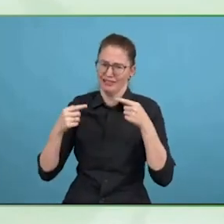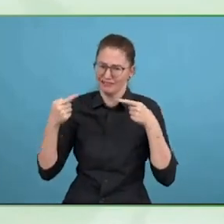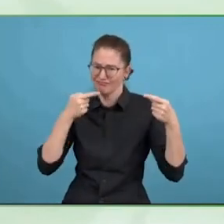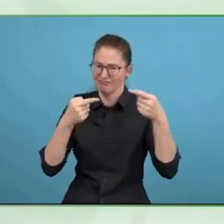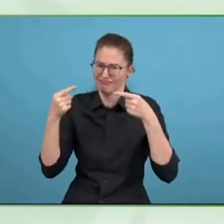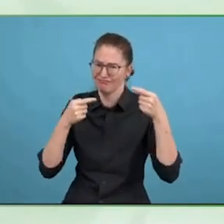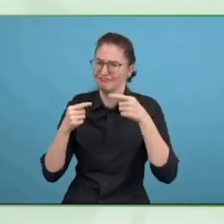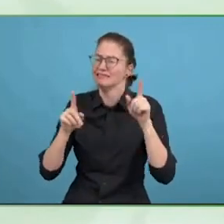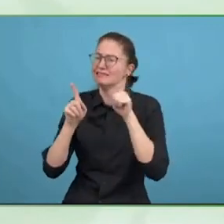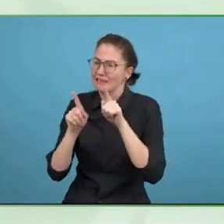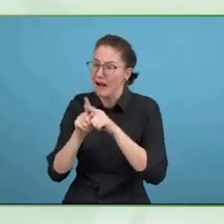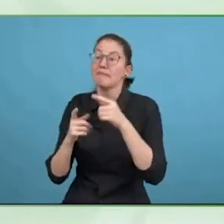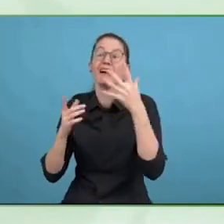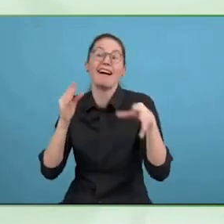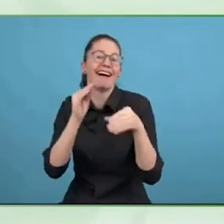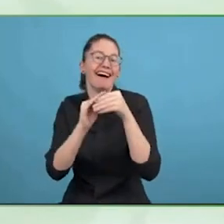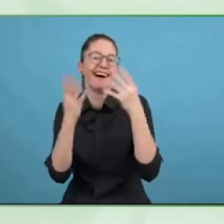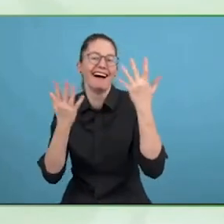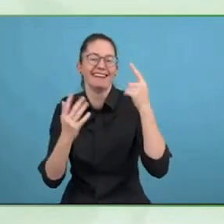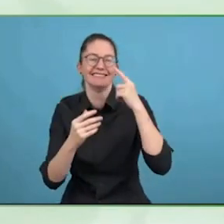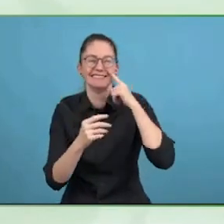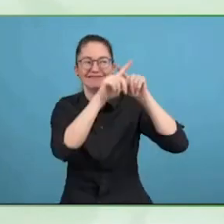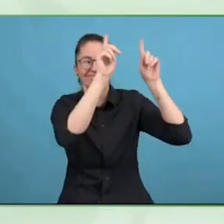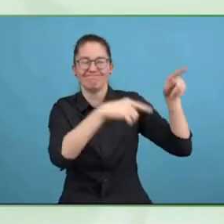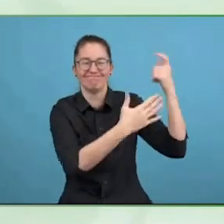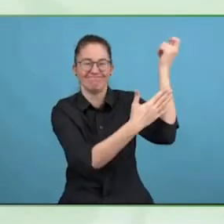Global report on assistive technology.